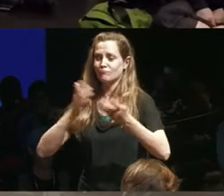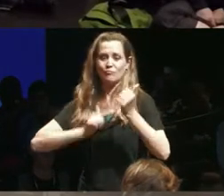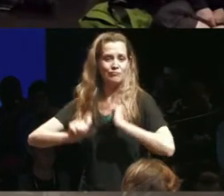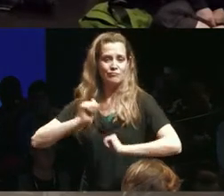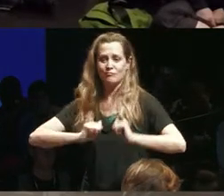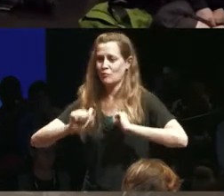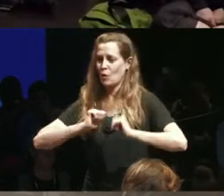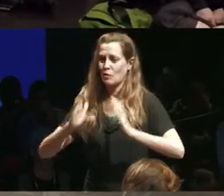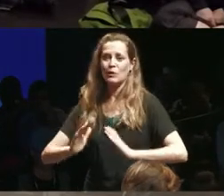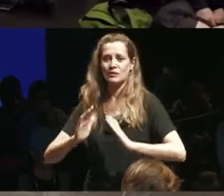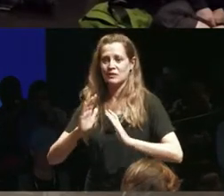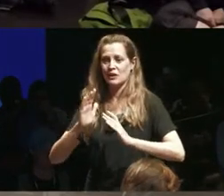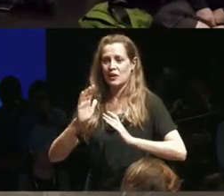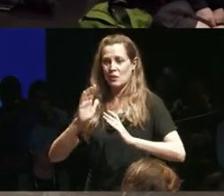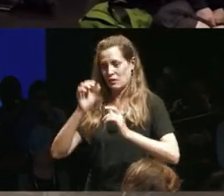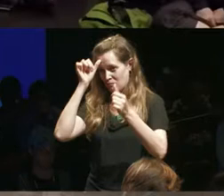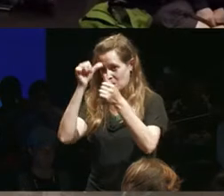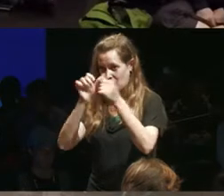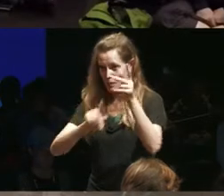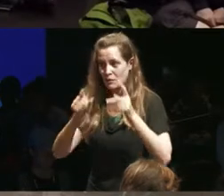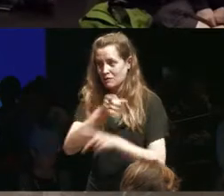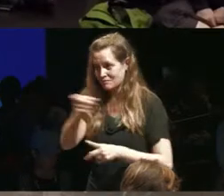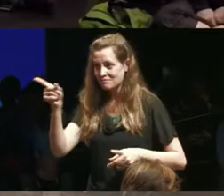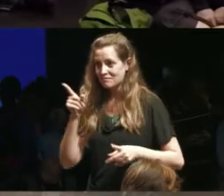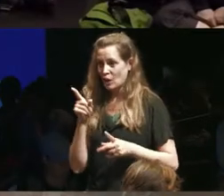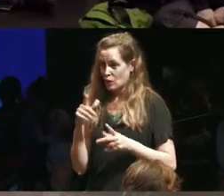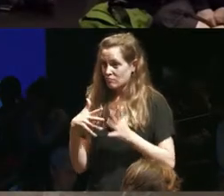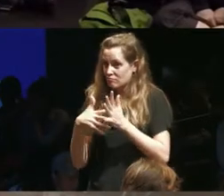disabilities is that we remind people that they too are vulnerable that that